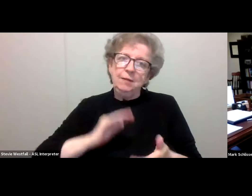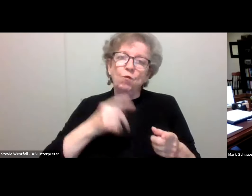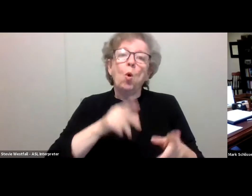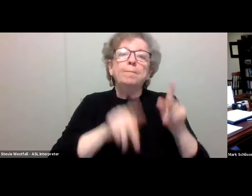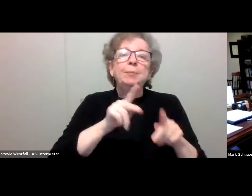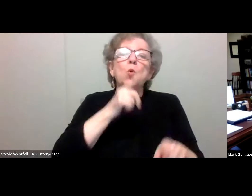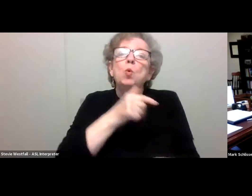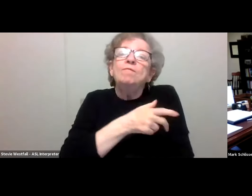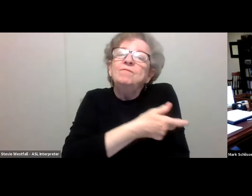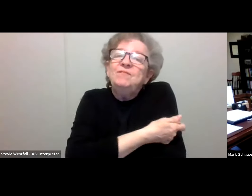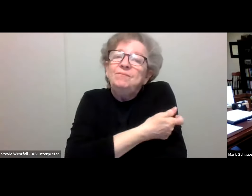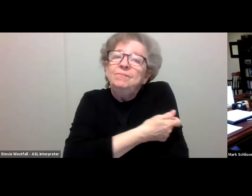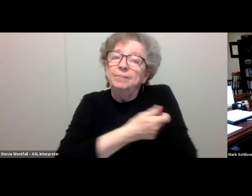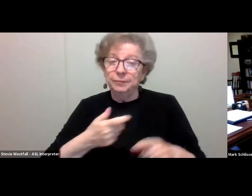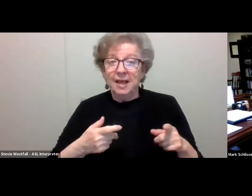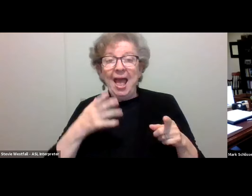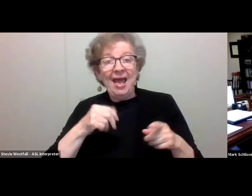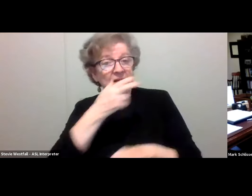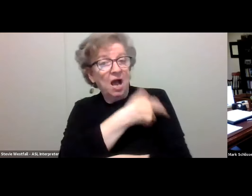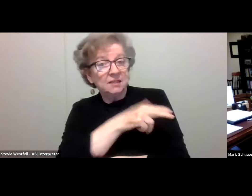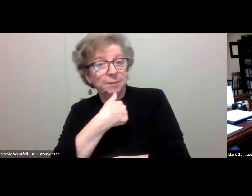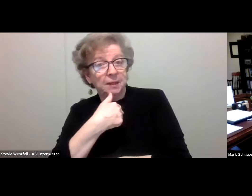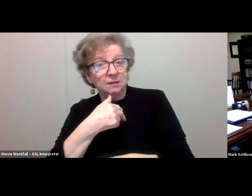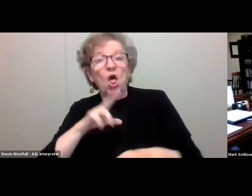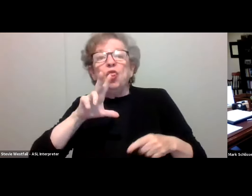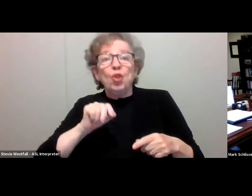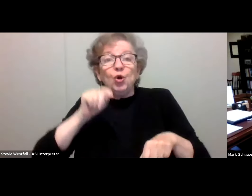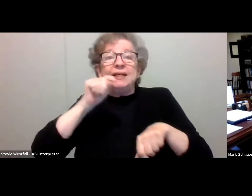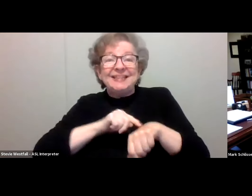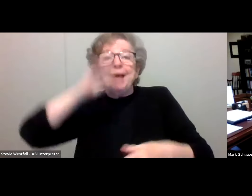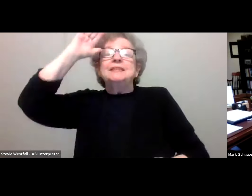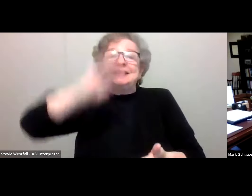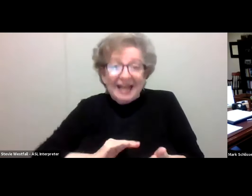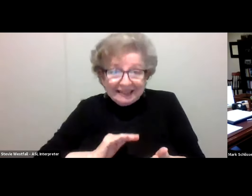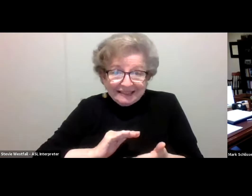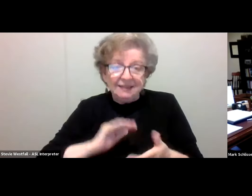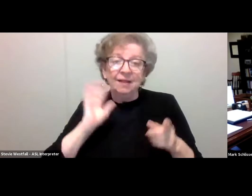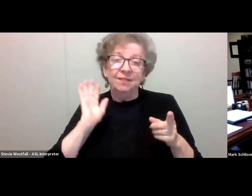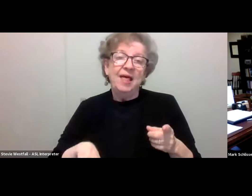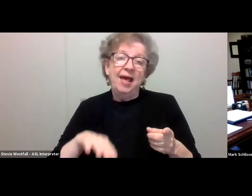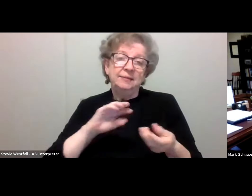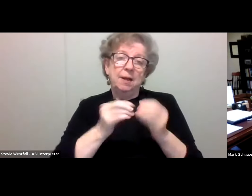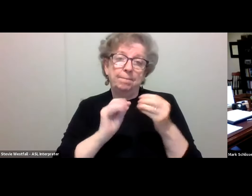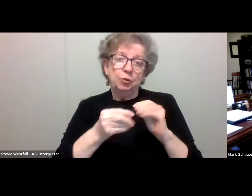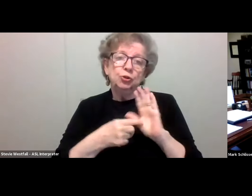and the hospitalization rate is almost 30 times lower. These data offer tremendous reassurance